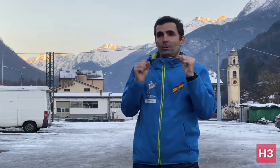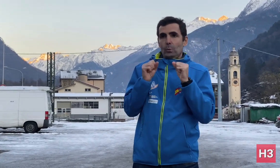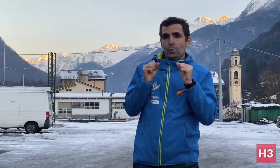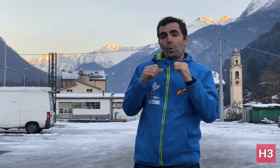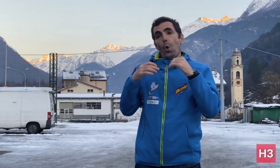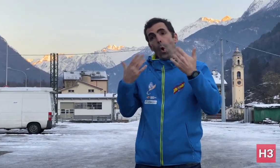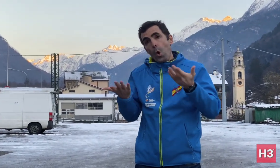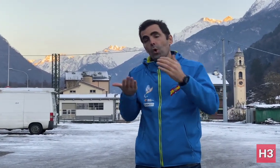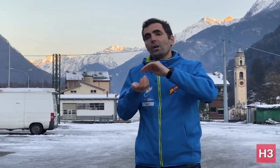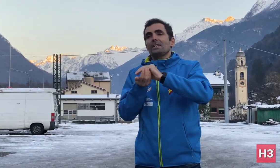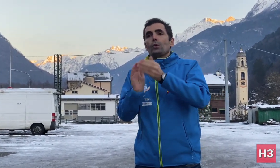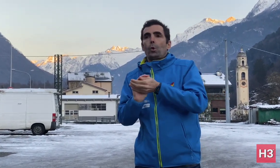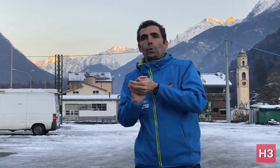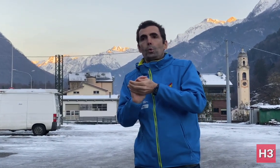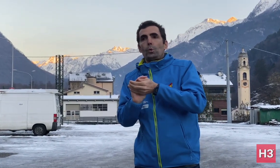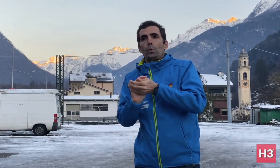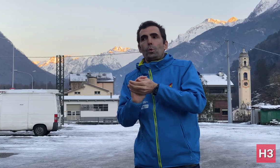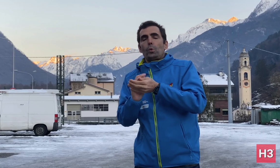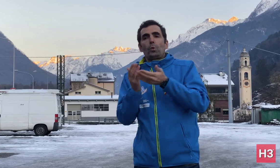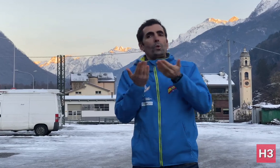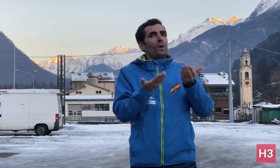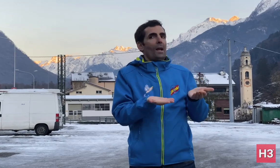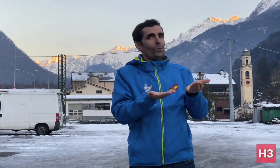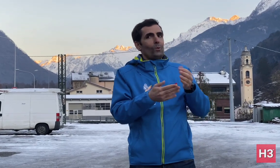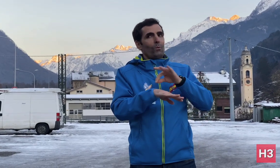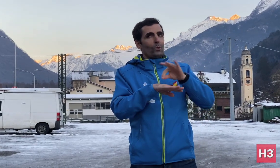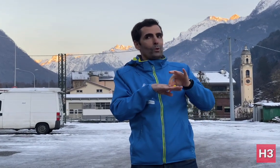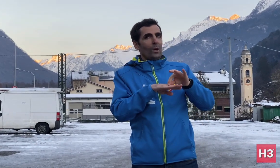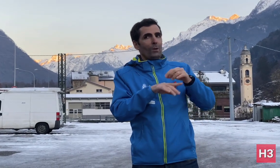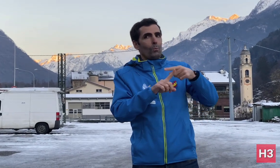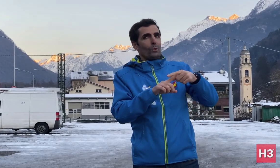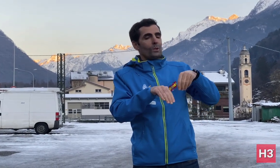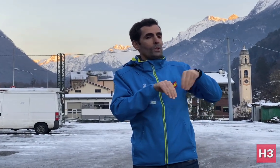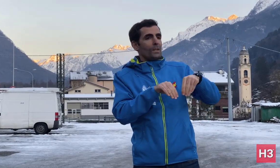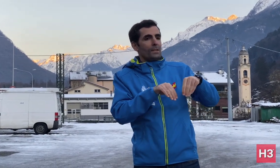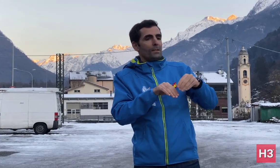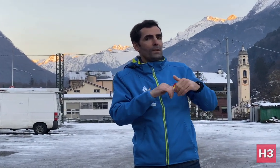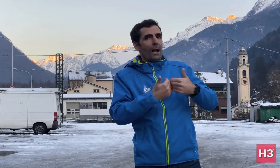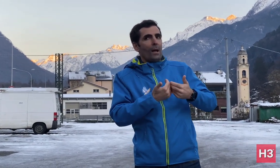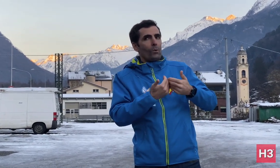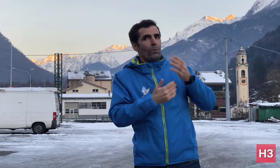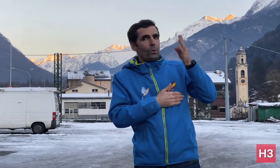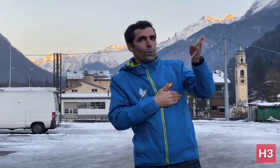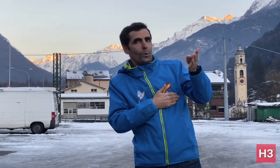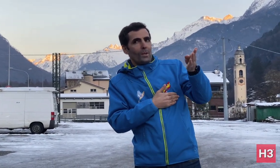snow. And now we have futsal and chess. What will happen in the future?